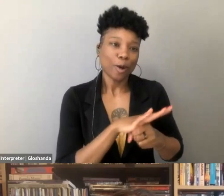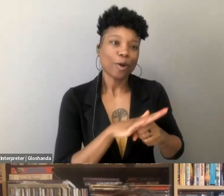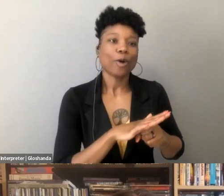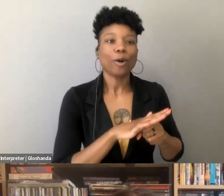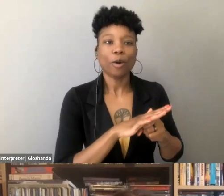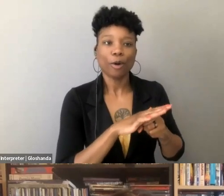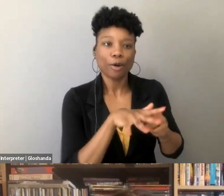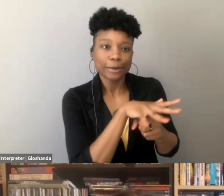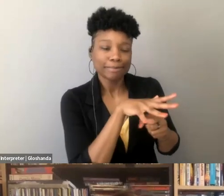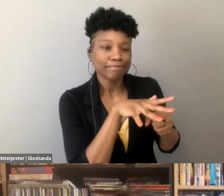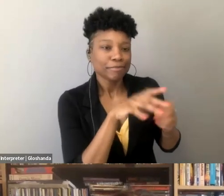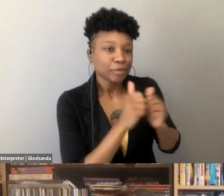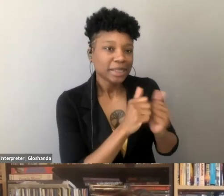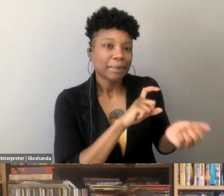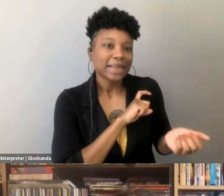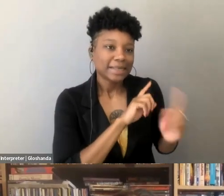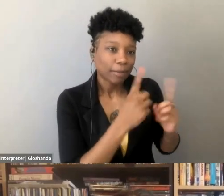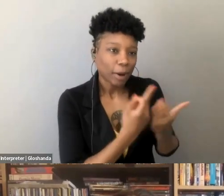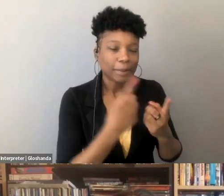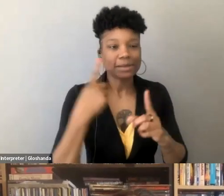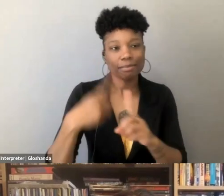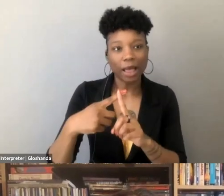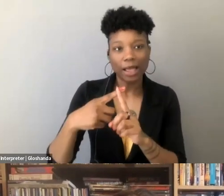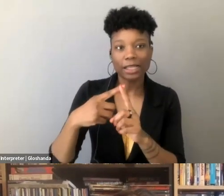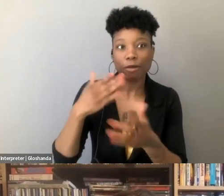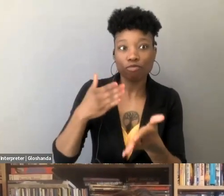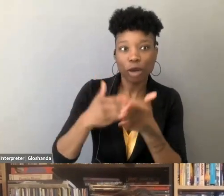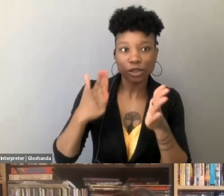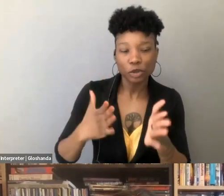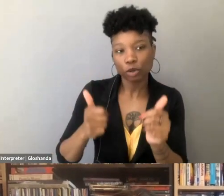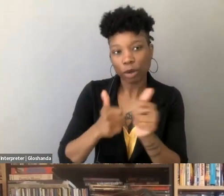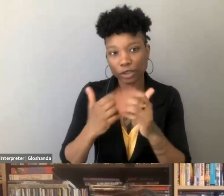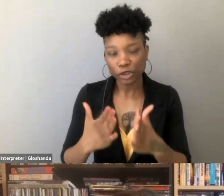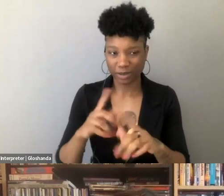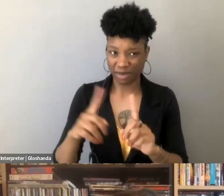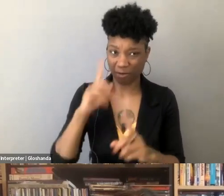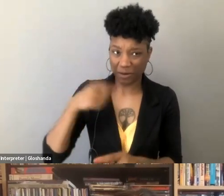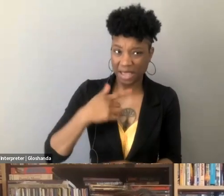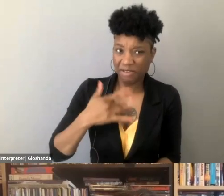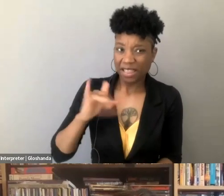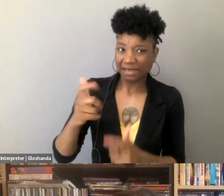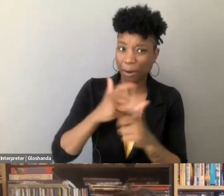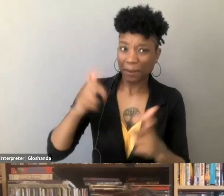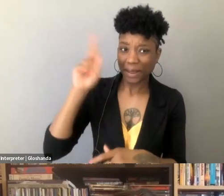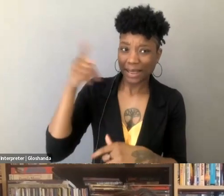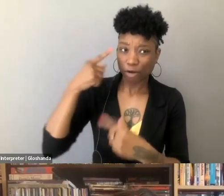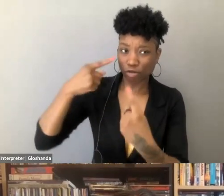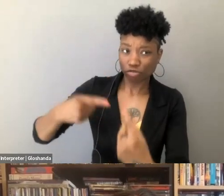by police departments and prosecutors, but in particular, it seems to me that one of the big political struggles that is shaping up right now is that